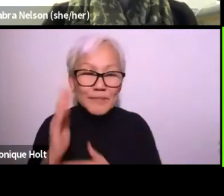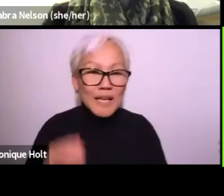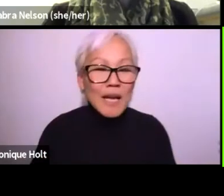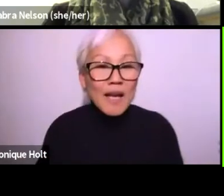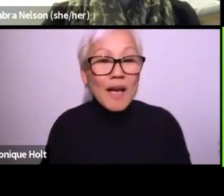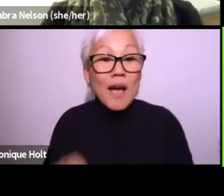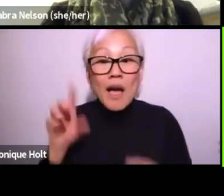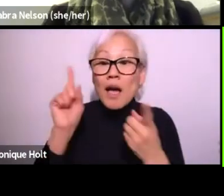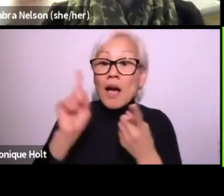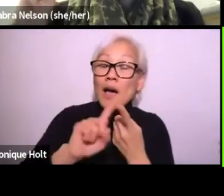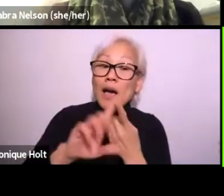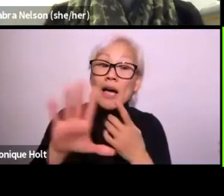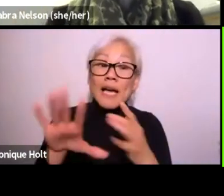Okay, great.